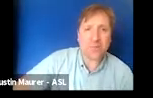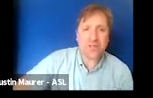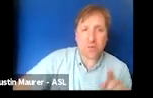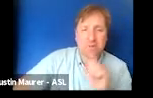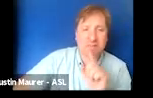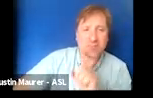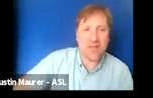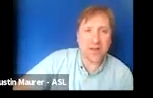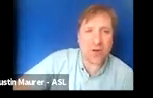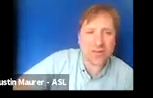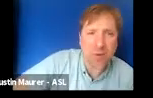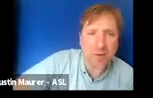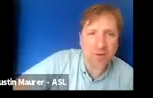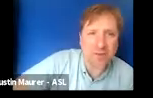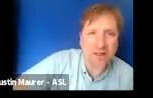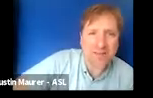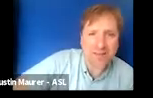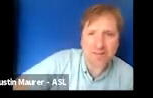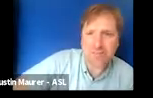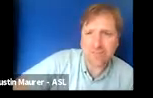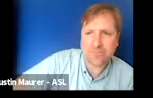and the captioning would be displayed across the bottom of the glasses.